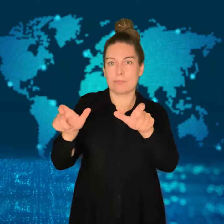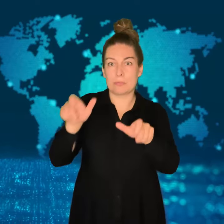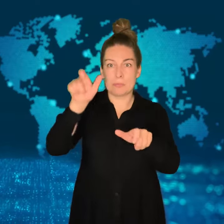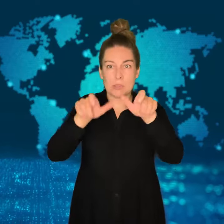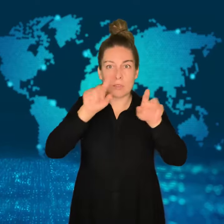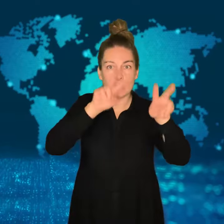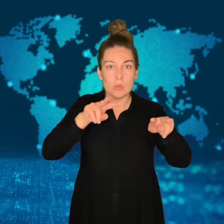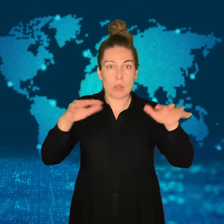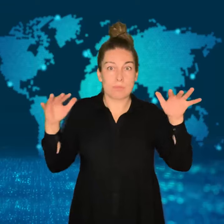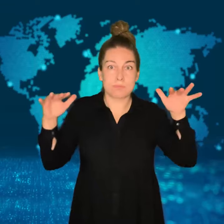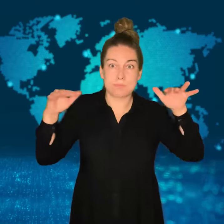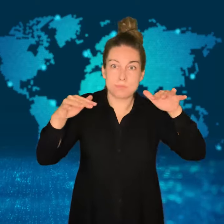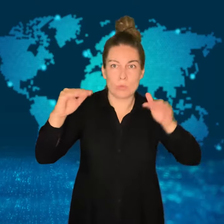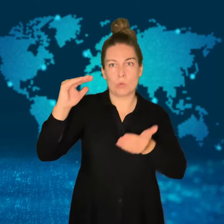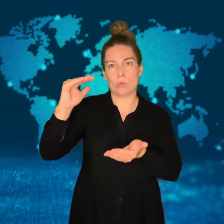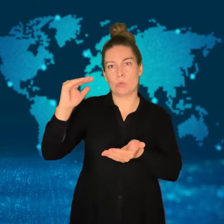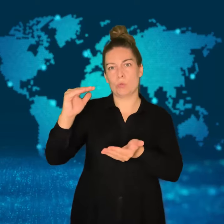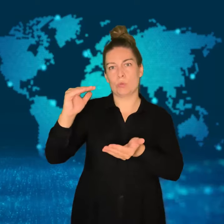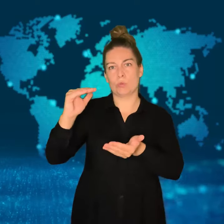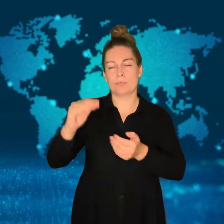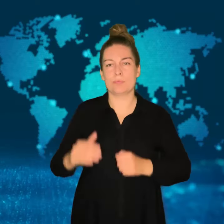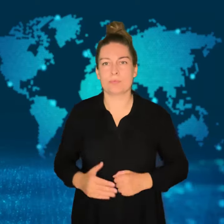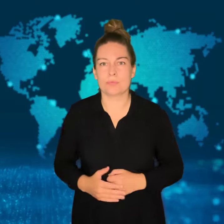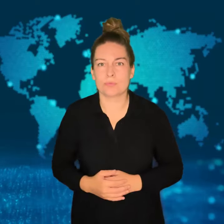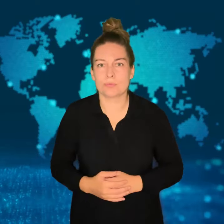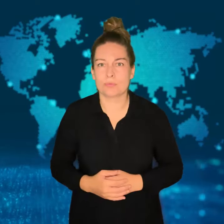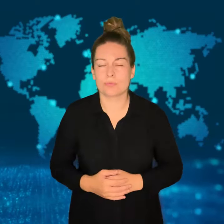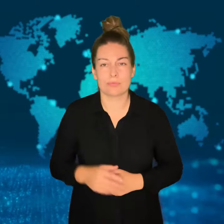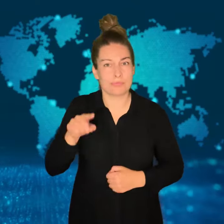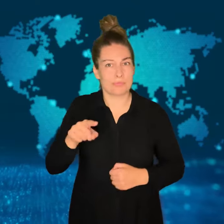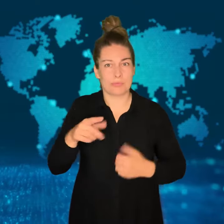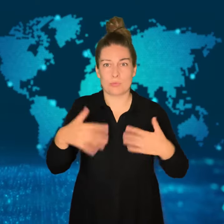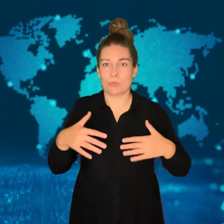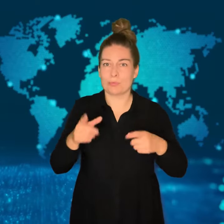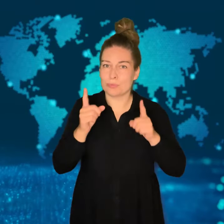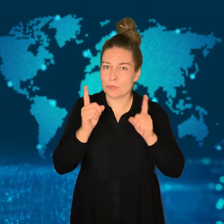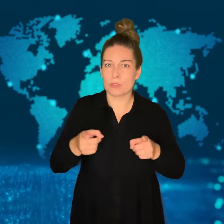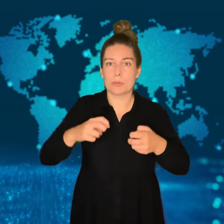and the plan cannot continue to be discussed without